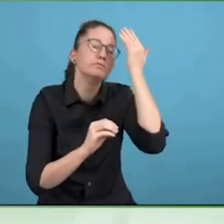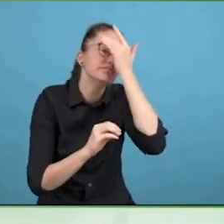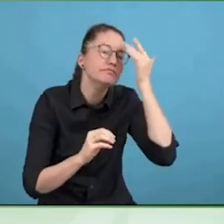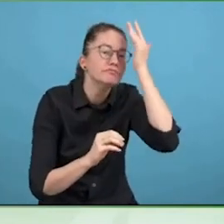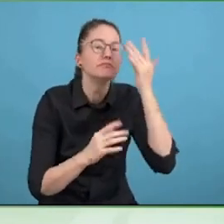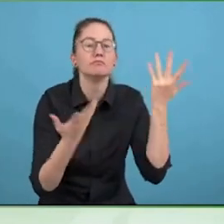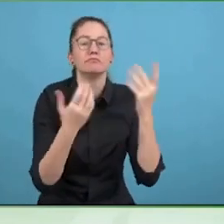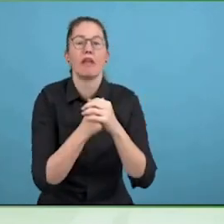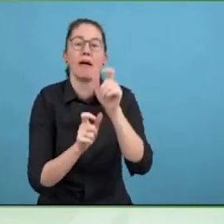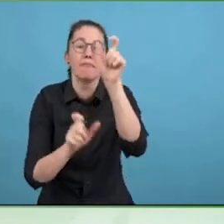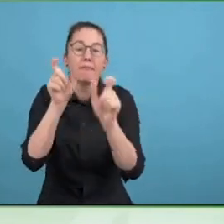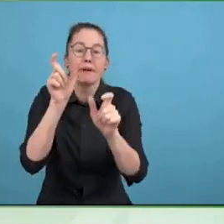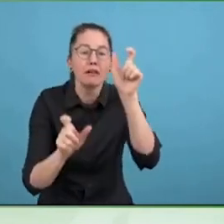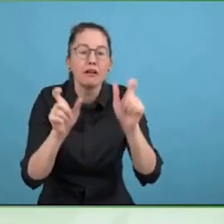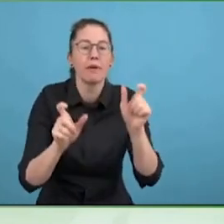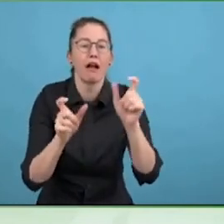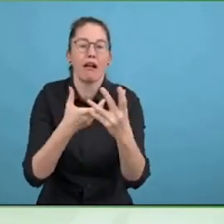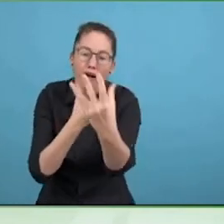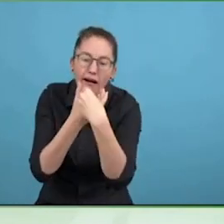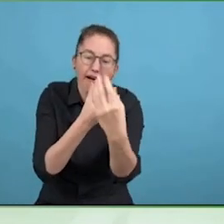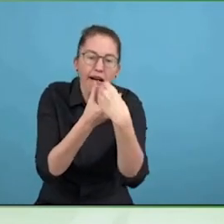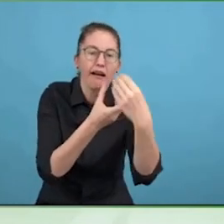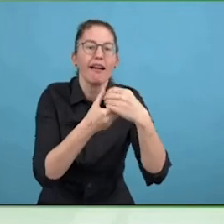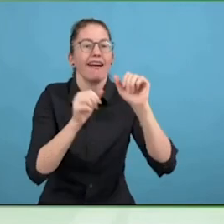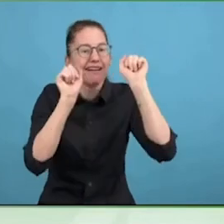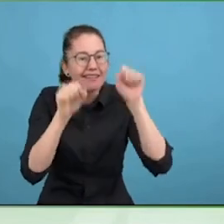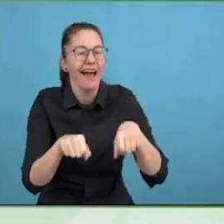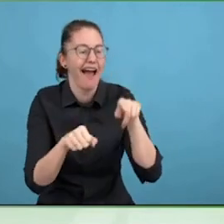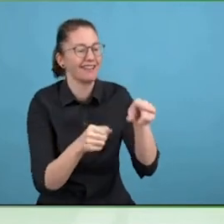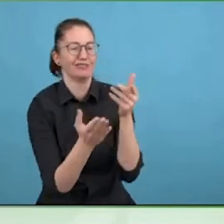make sure that we build inclusive products and services and